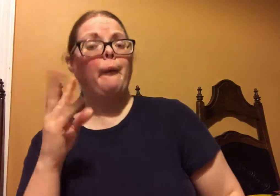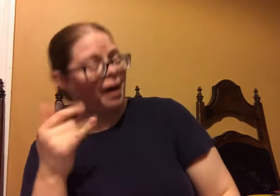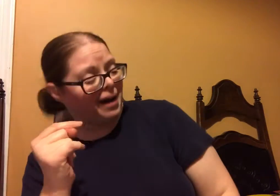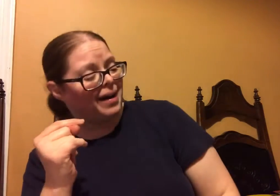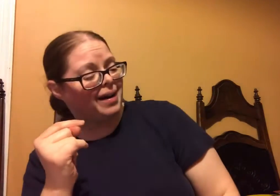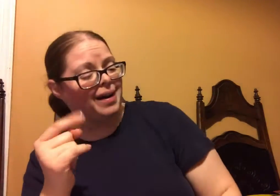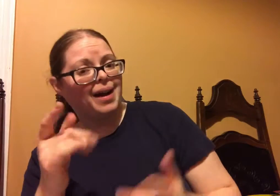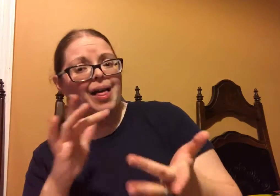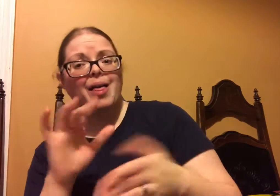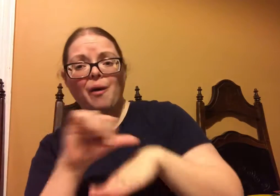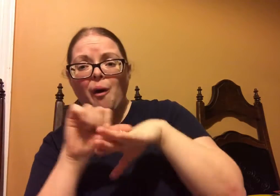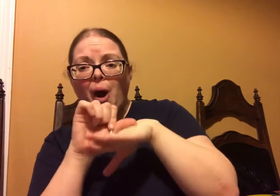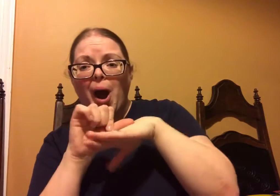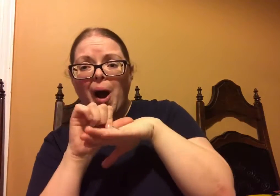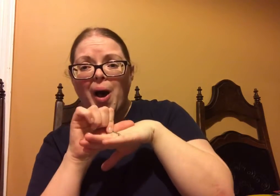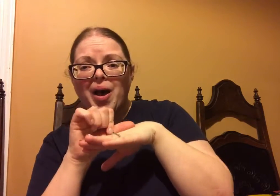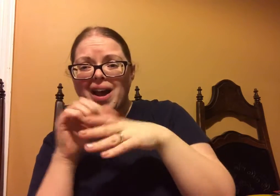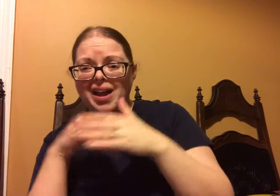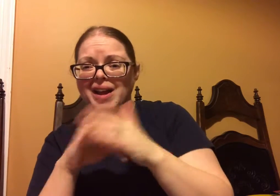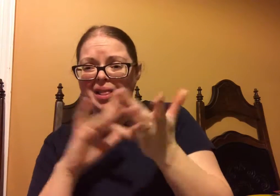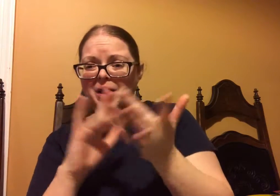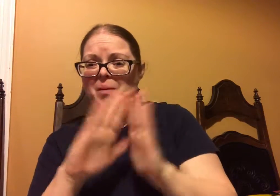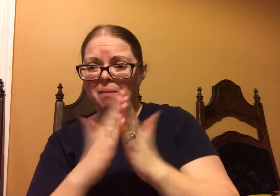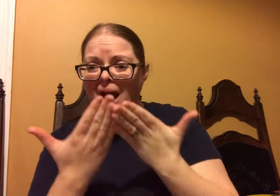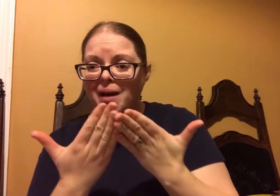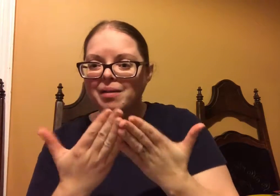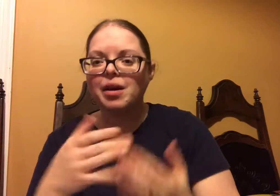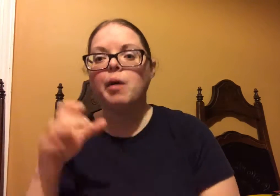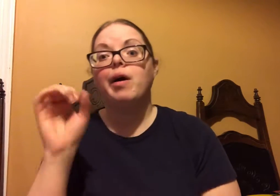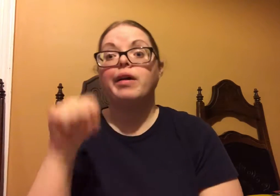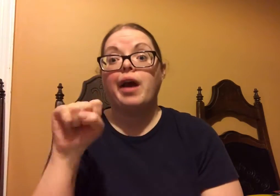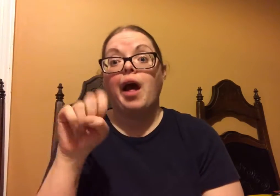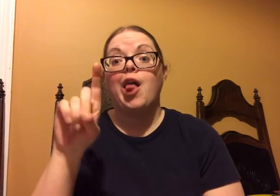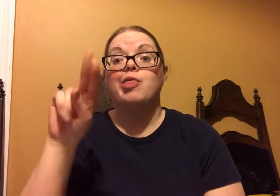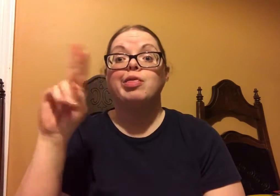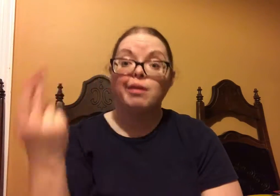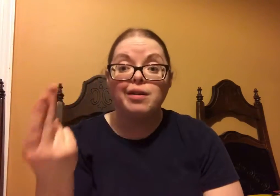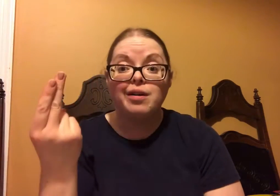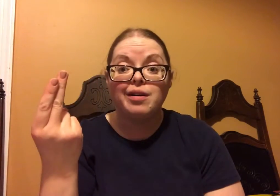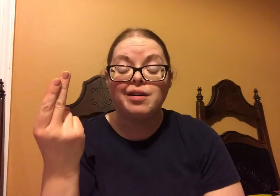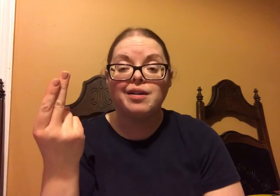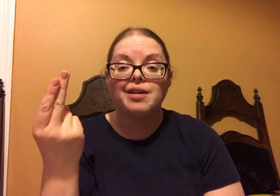I was like...WHAT! the oils are in the Bible?? Well duh!